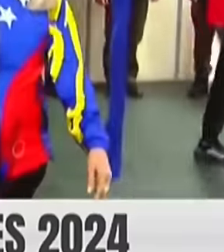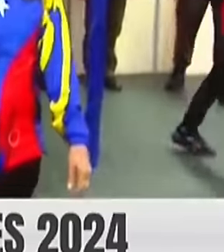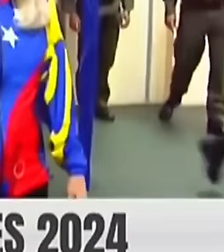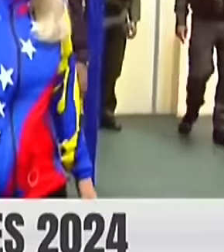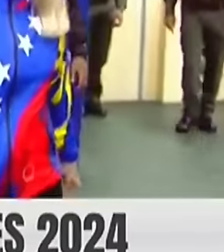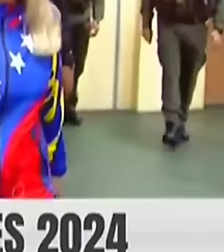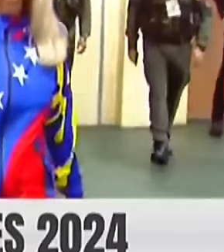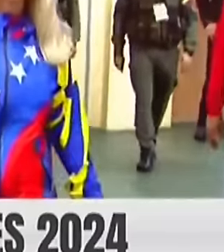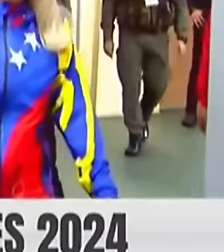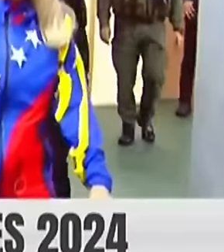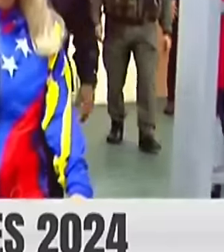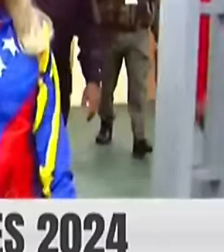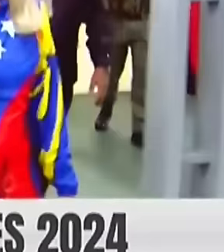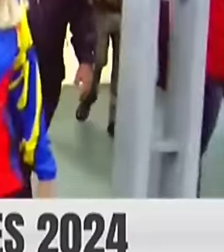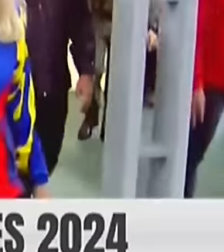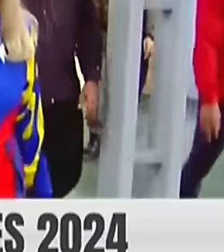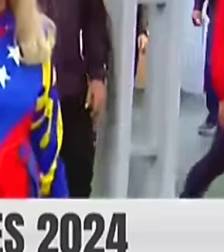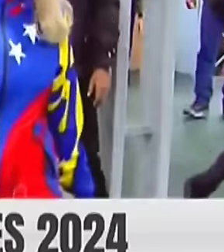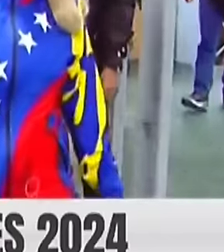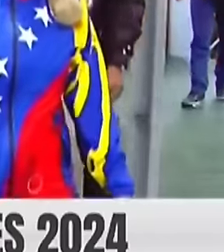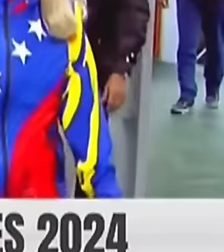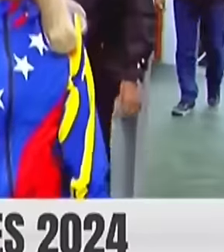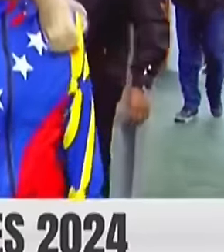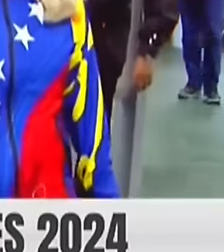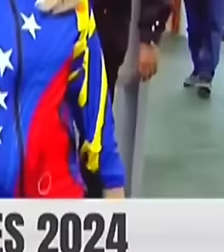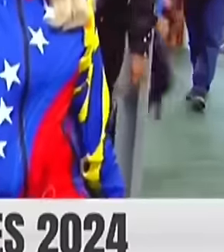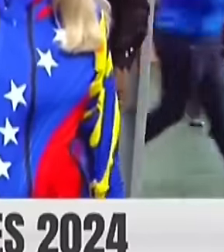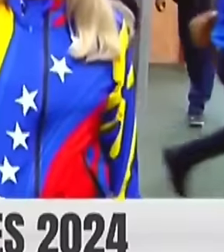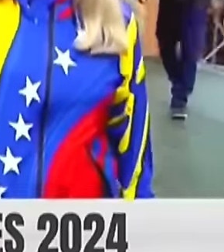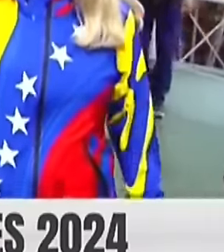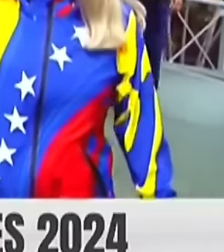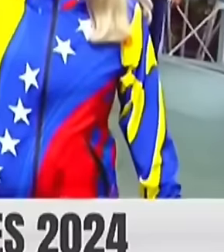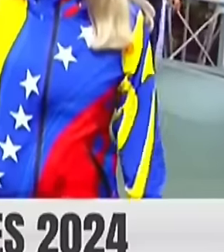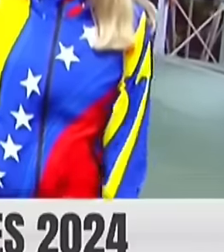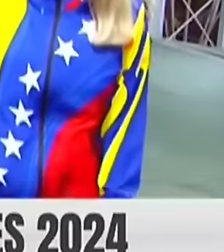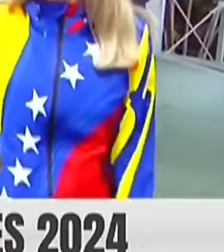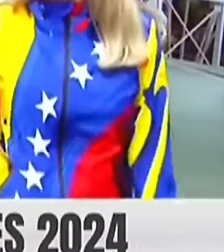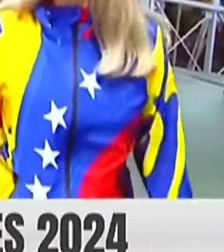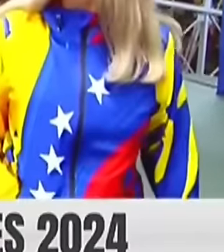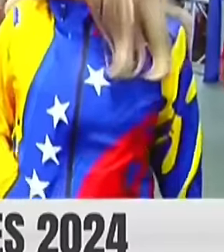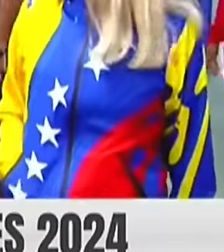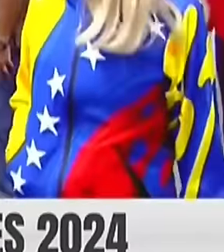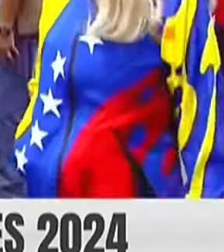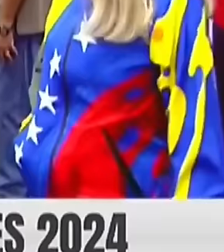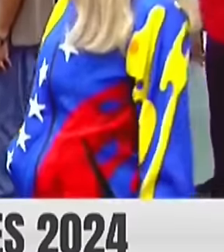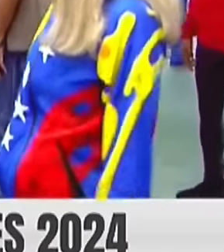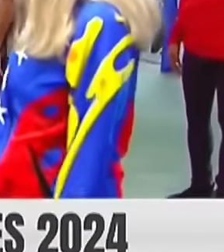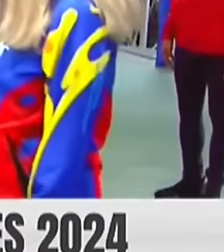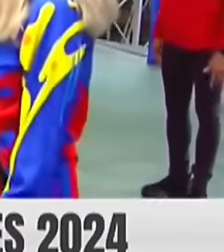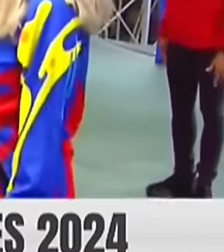President Obrador has a plan to solve the electoral conflict that is being experienced